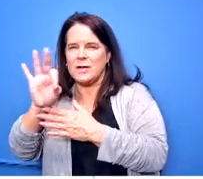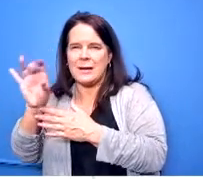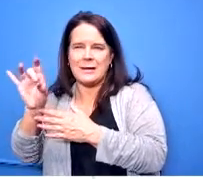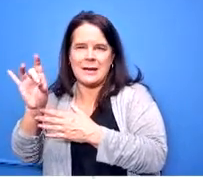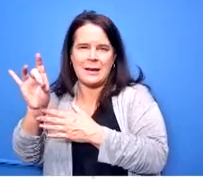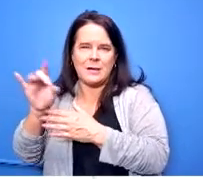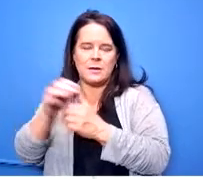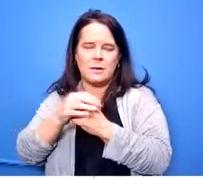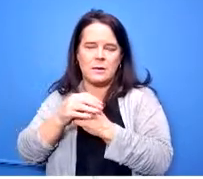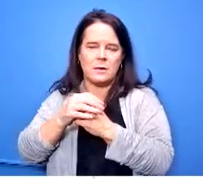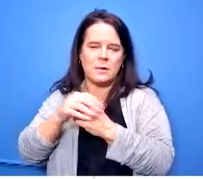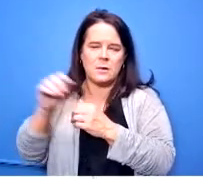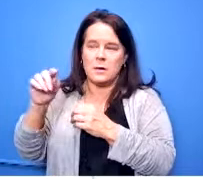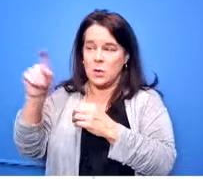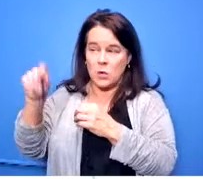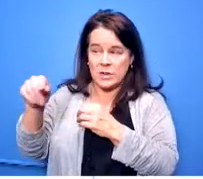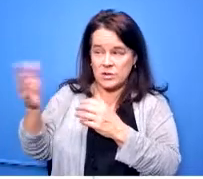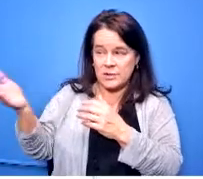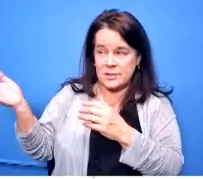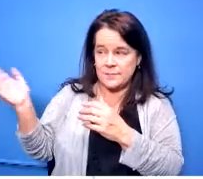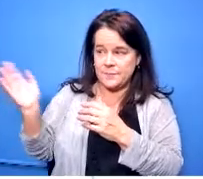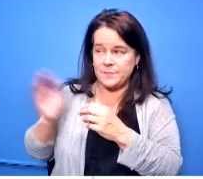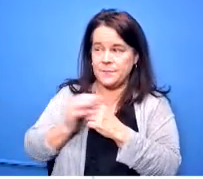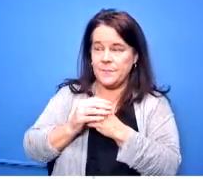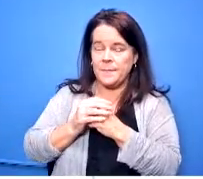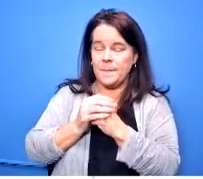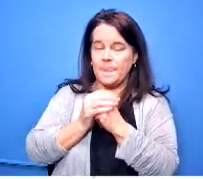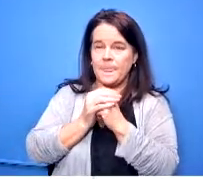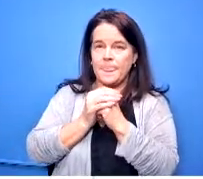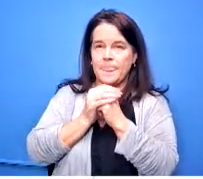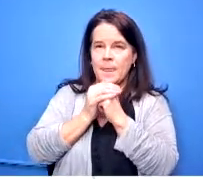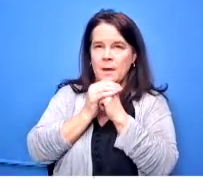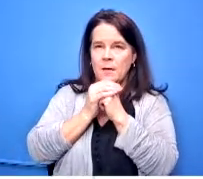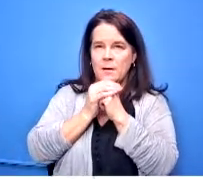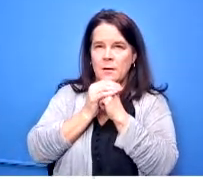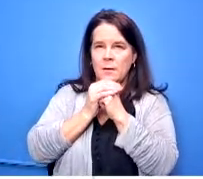any questions comments from the board